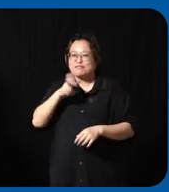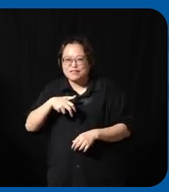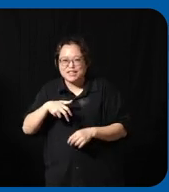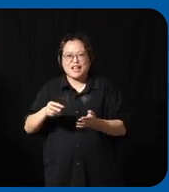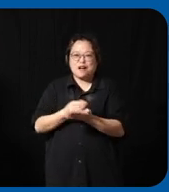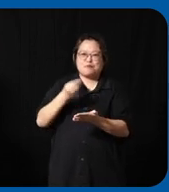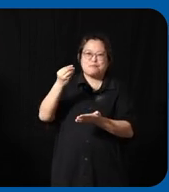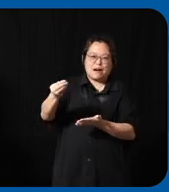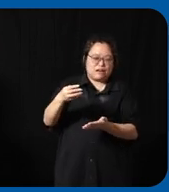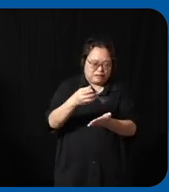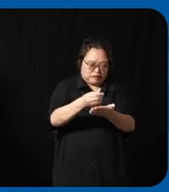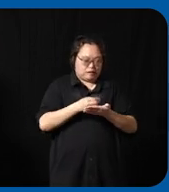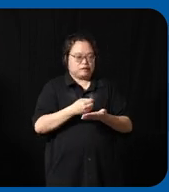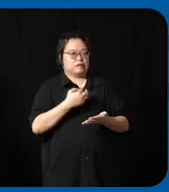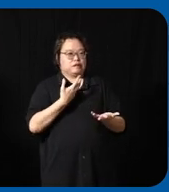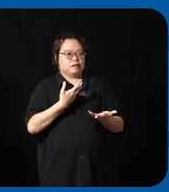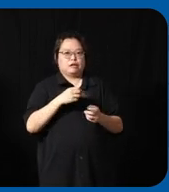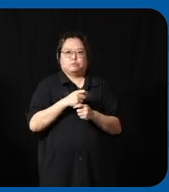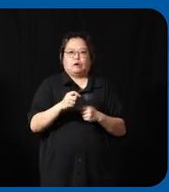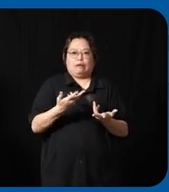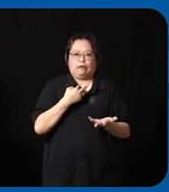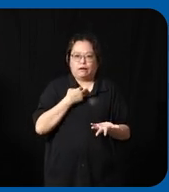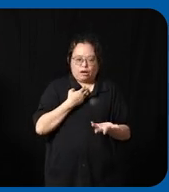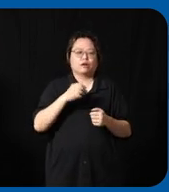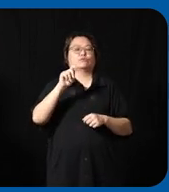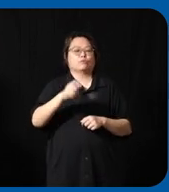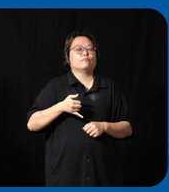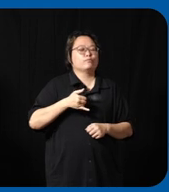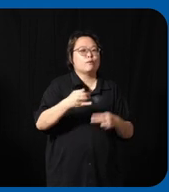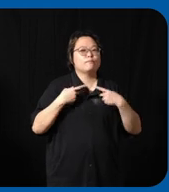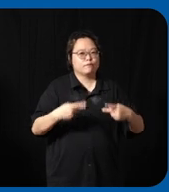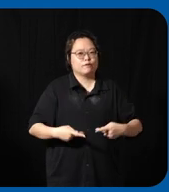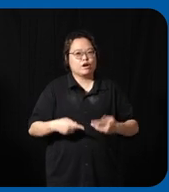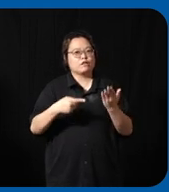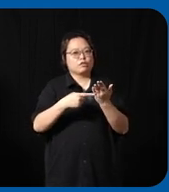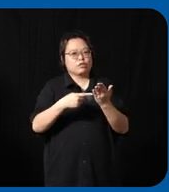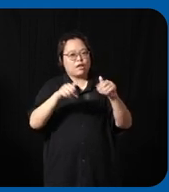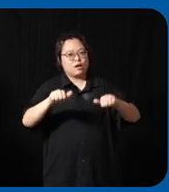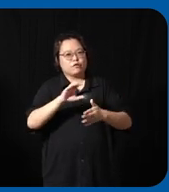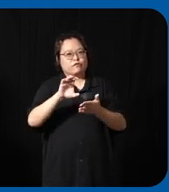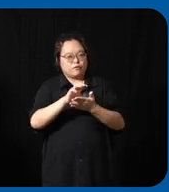encourage person of disabilities to visit Tech able to talk to our at specialist to really see